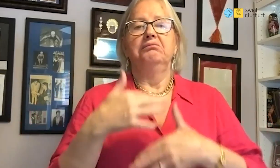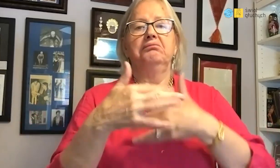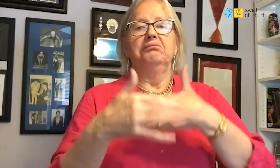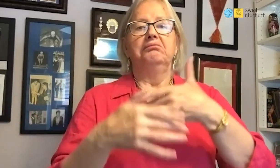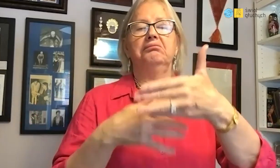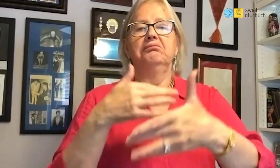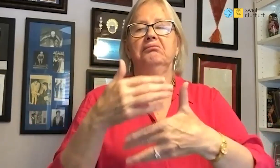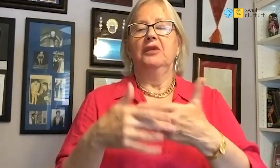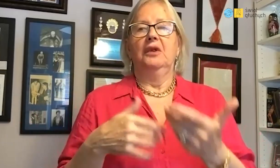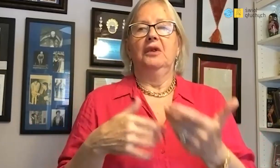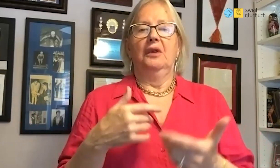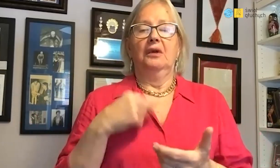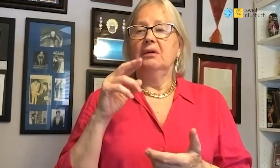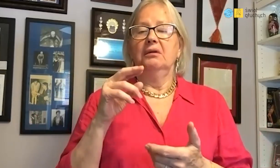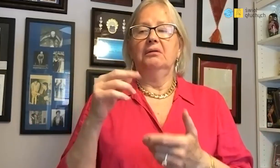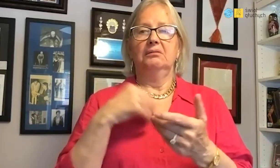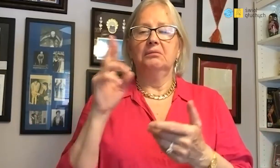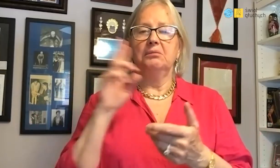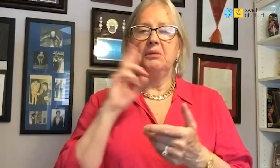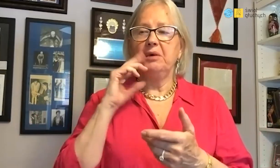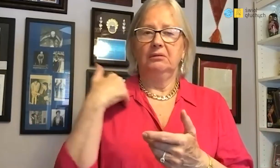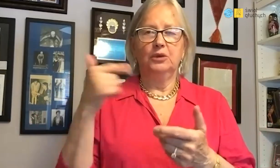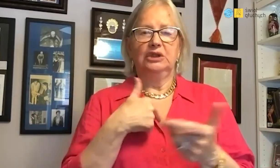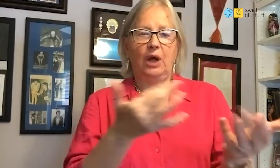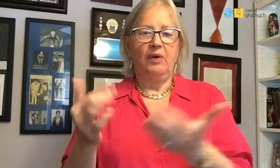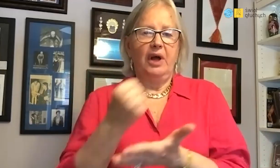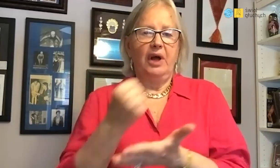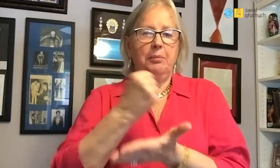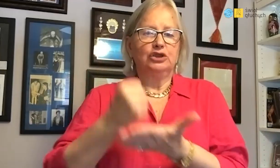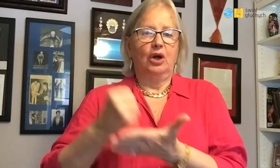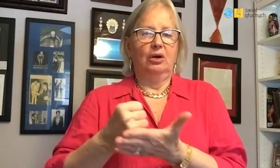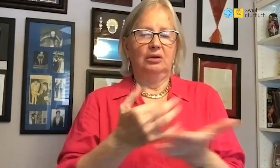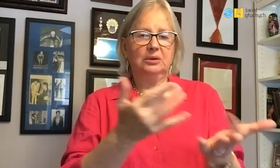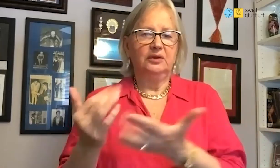Some time later, my mother arranged a passport with me.